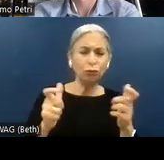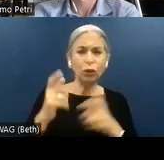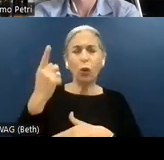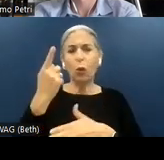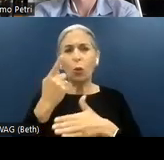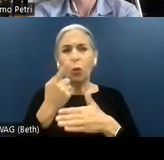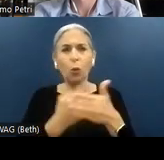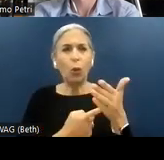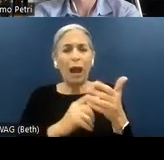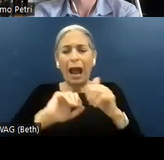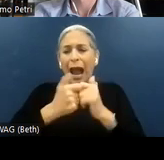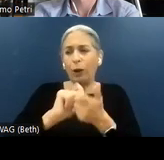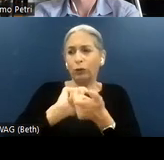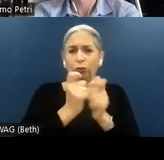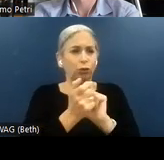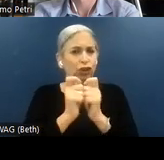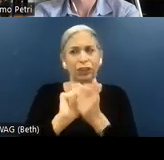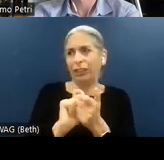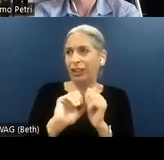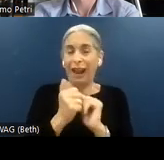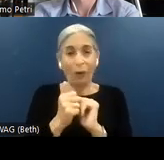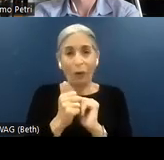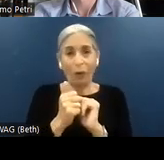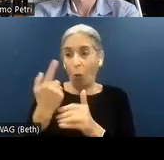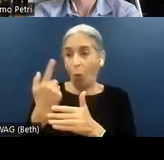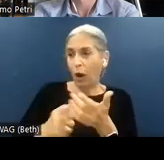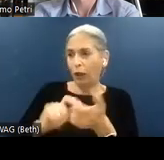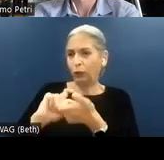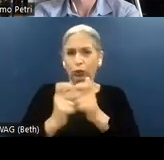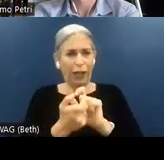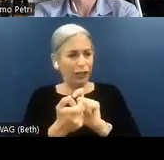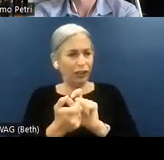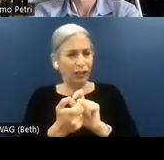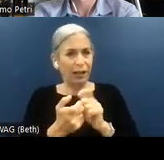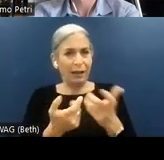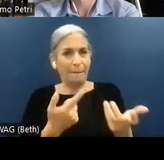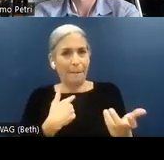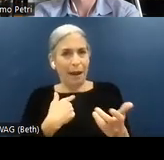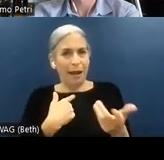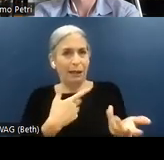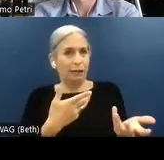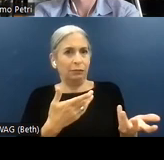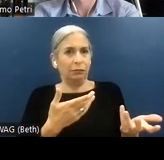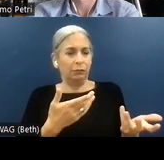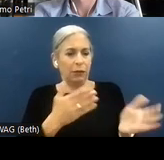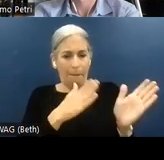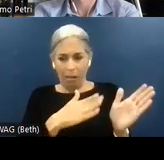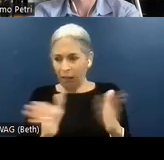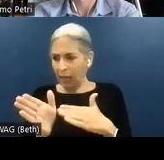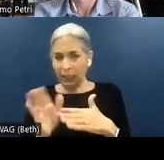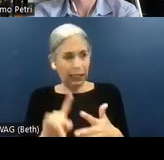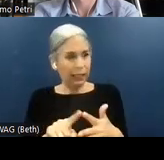to remediate. An action can be how I can do my release planning starting to incorporate